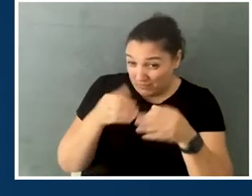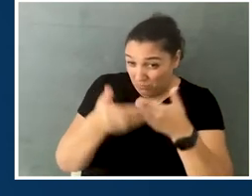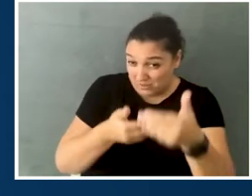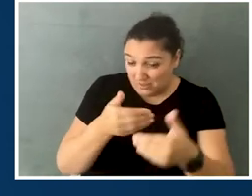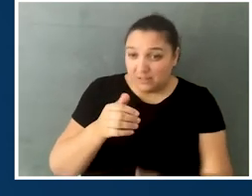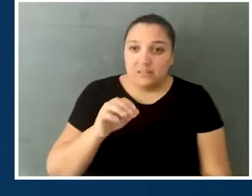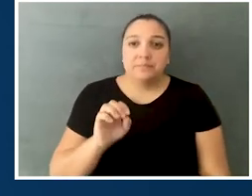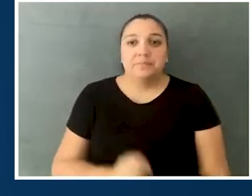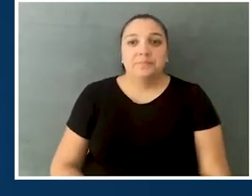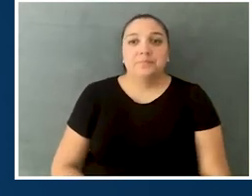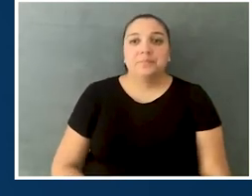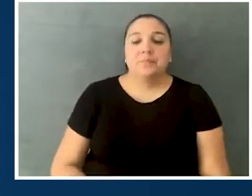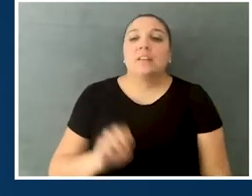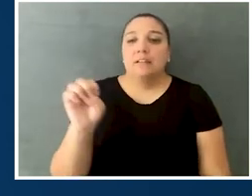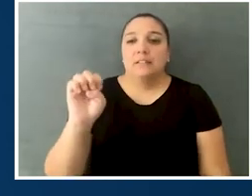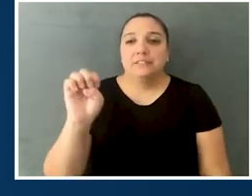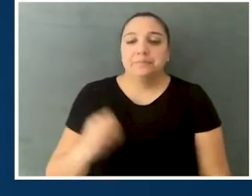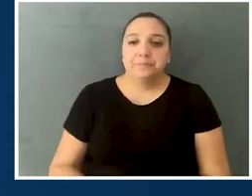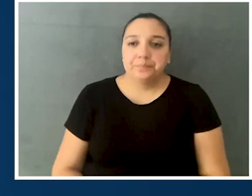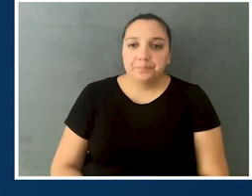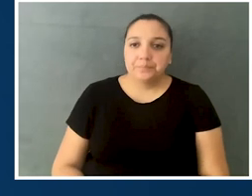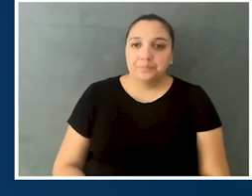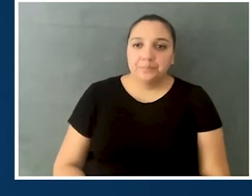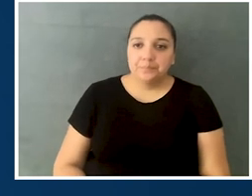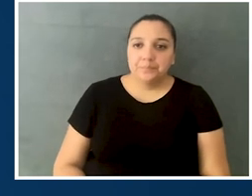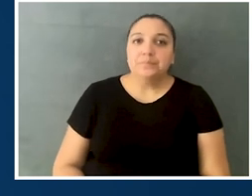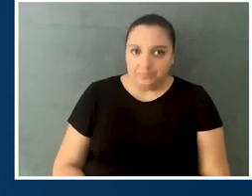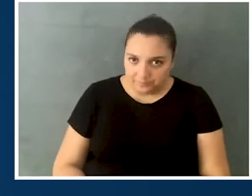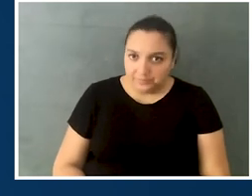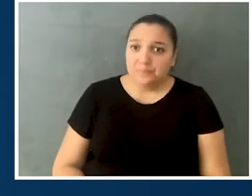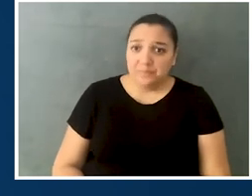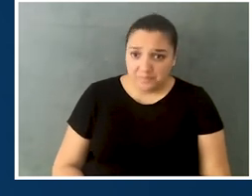Yeah, yeah, because of the fact that, specifically when you look at Judy,